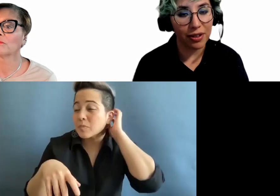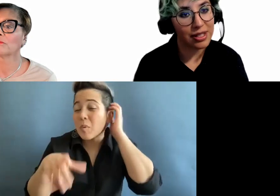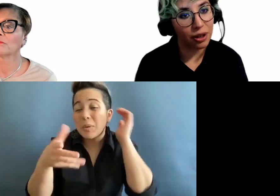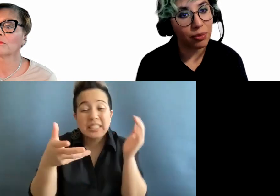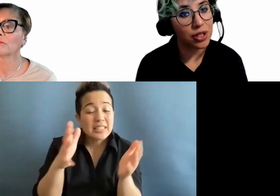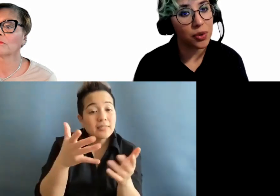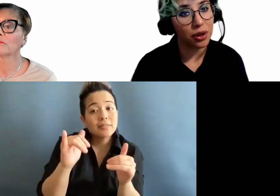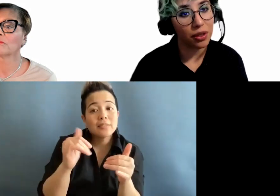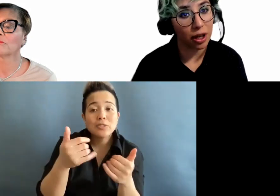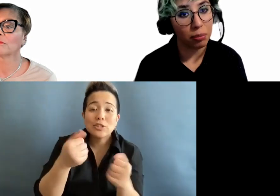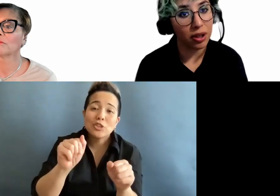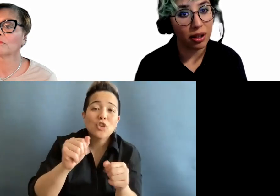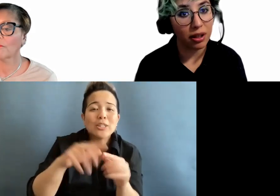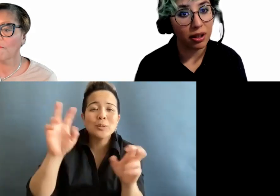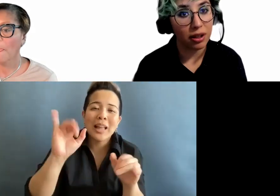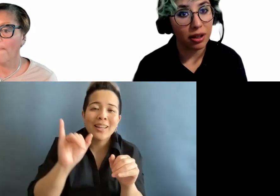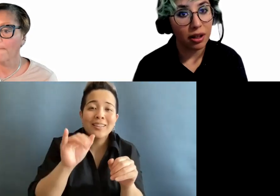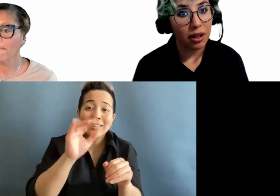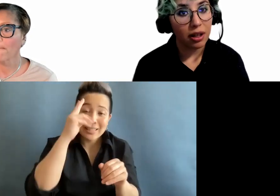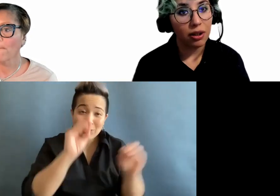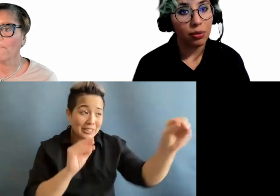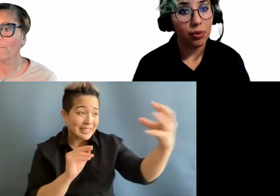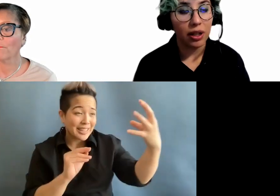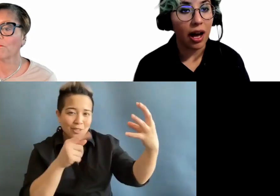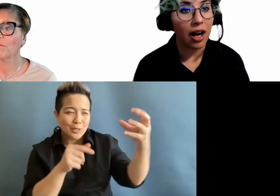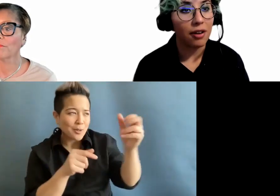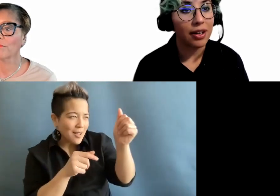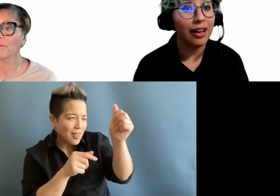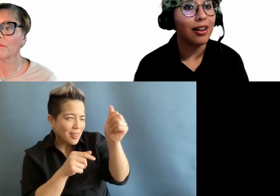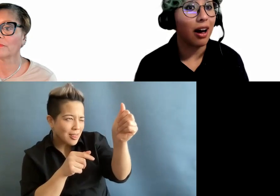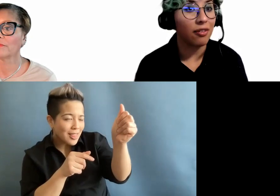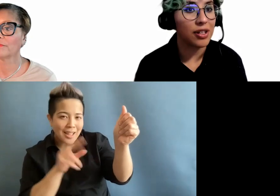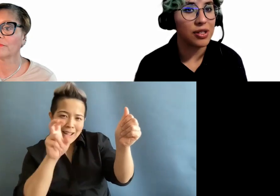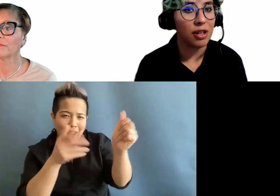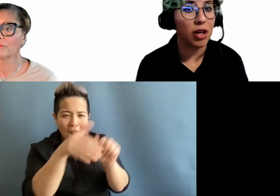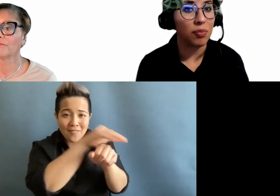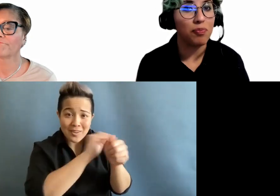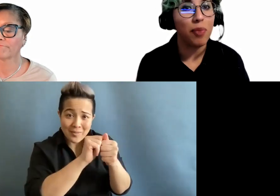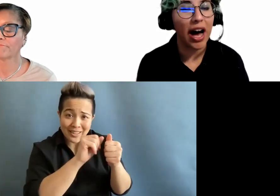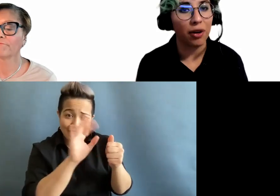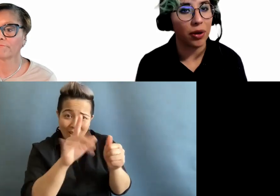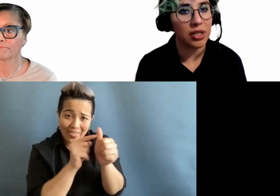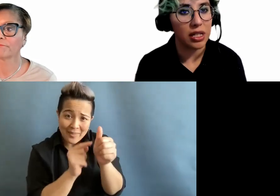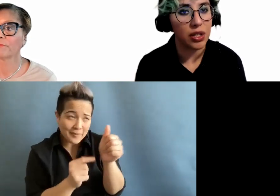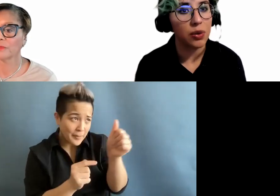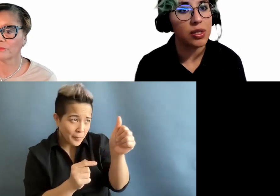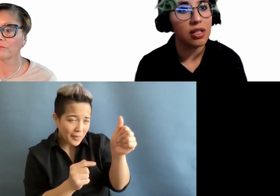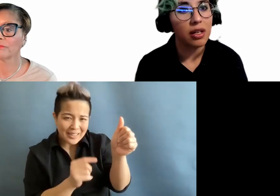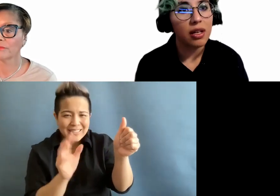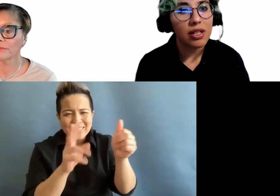the sun just with your thumb. You will have a lot of issues that might be background issues.